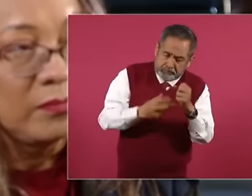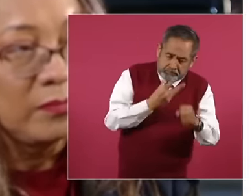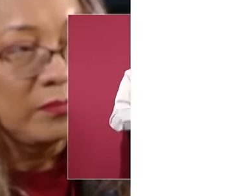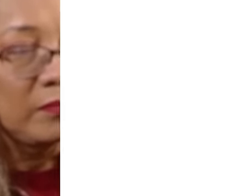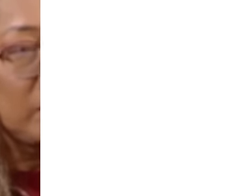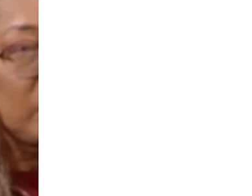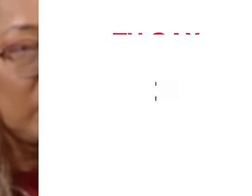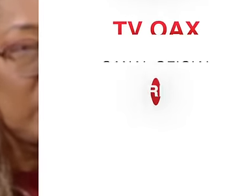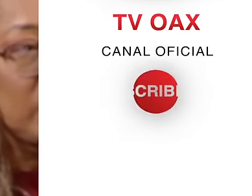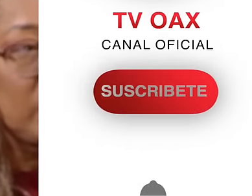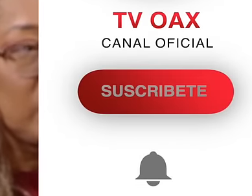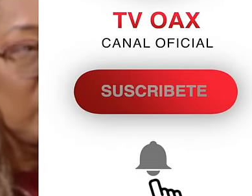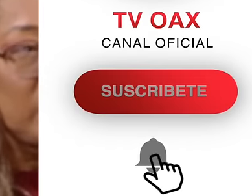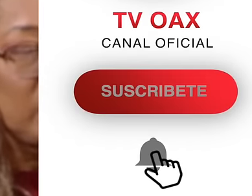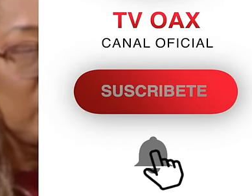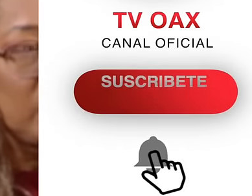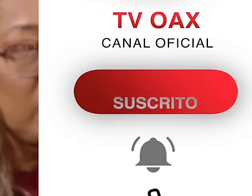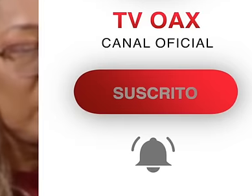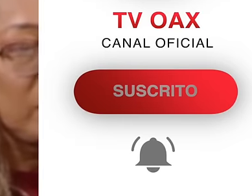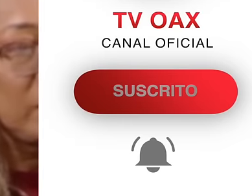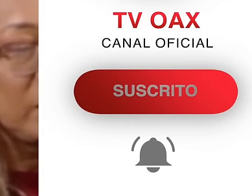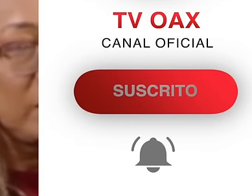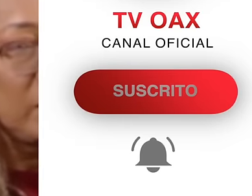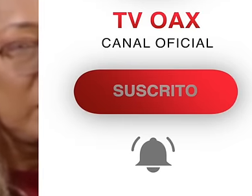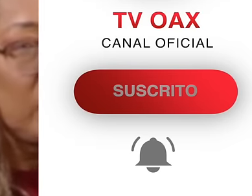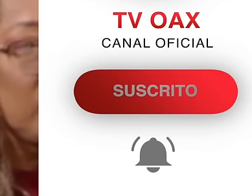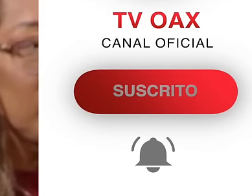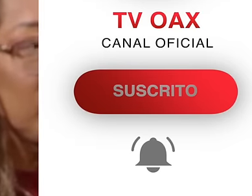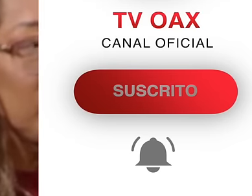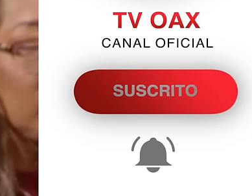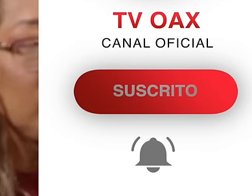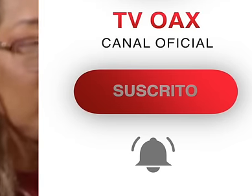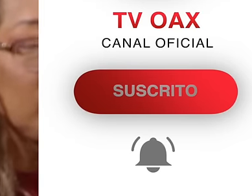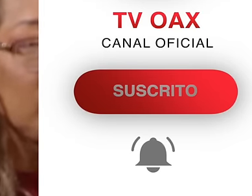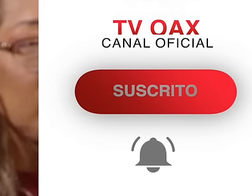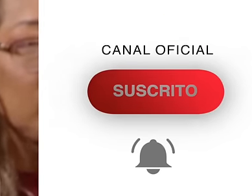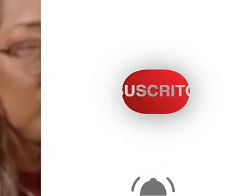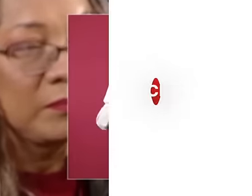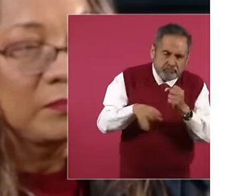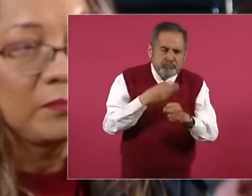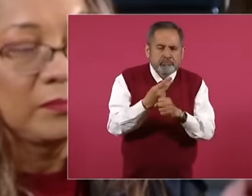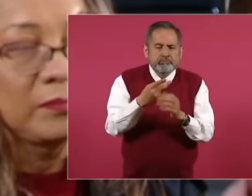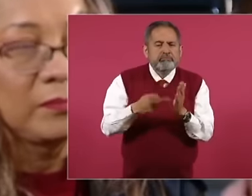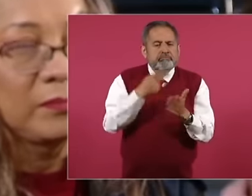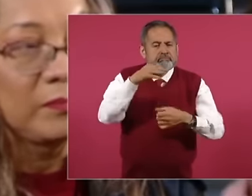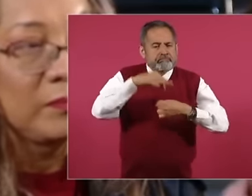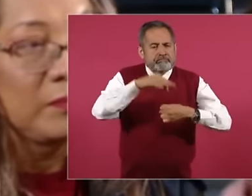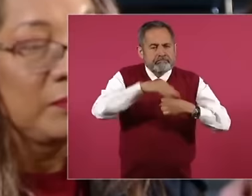a democratic election where the leadership can be voted on again. of the Pri up to